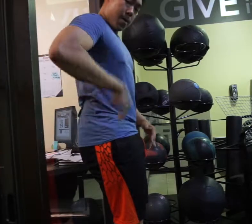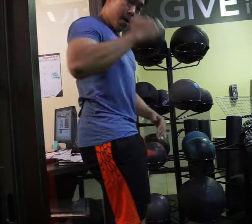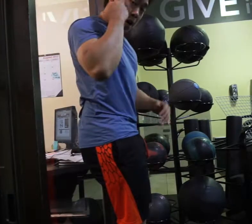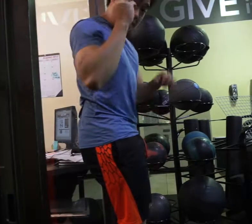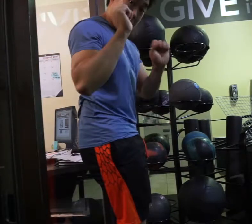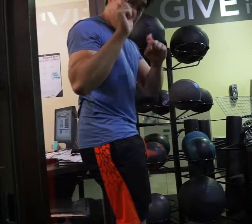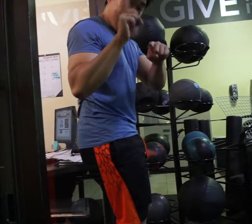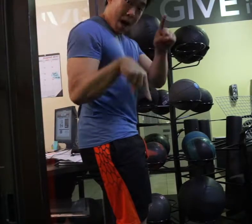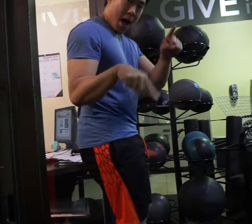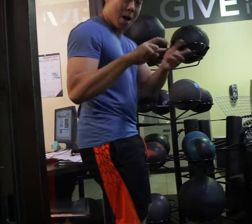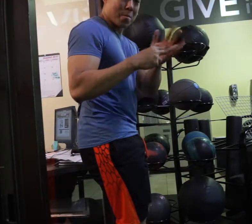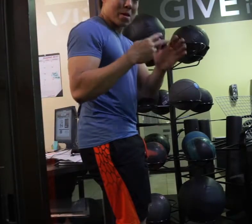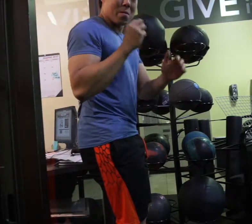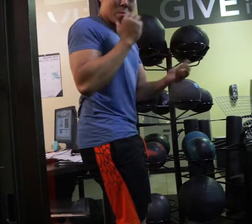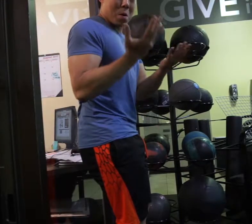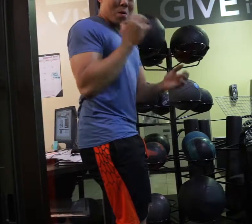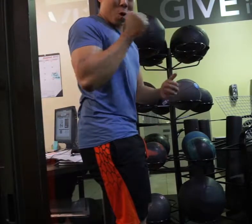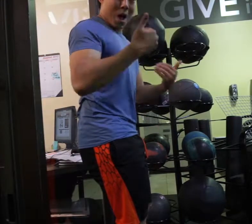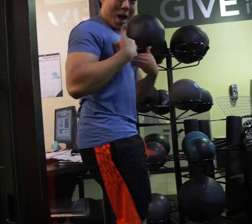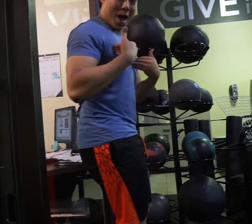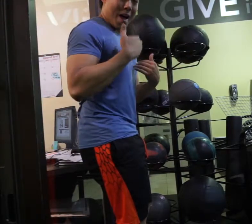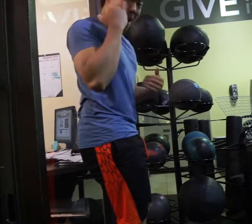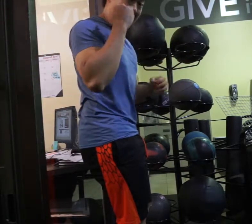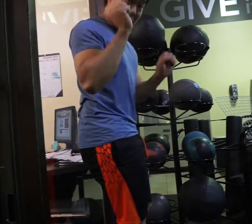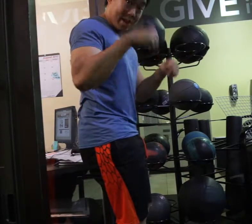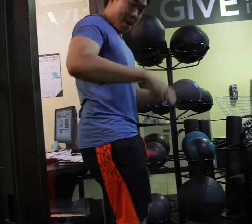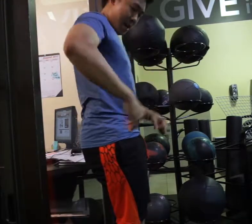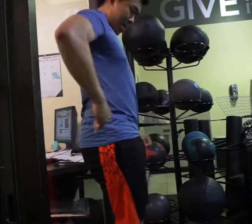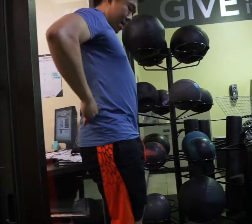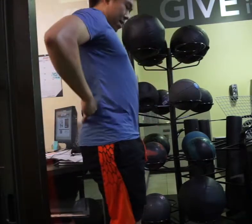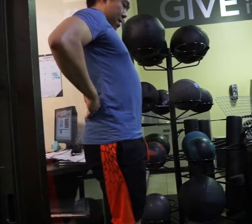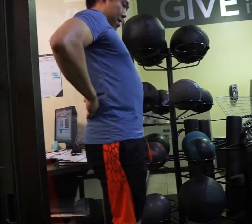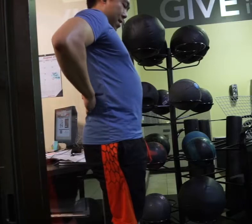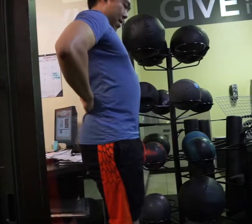If you can't put your hand through, it means you may not have anterior pelvic tilt.